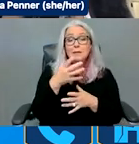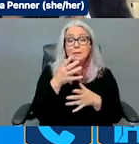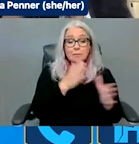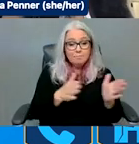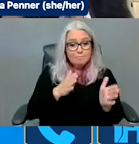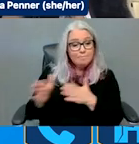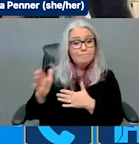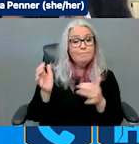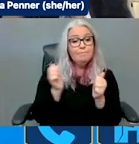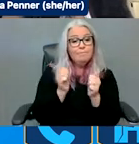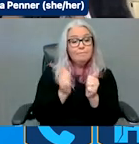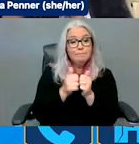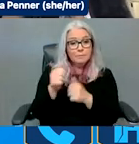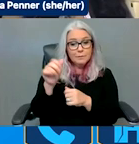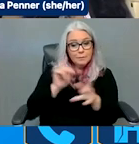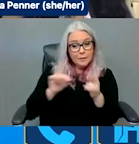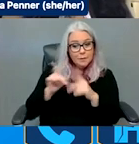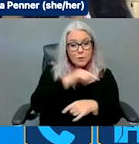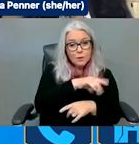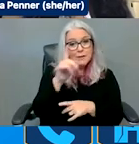that MOUs with PAS agencies